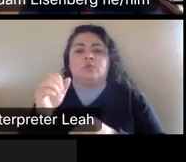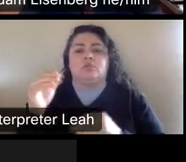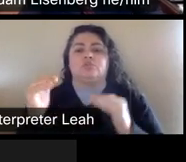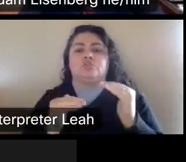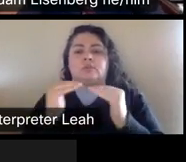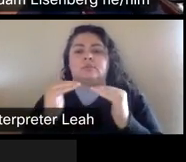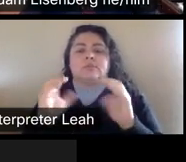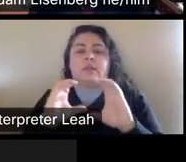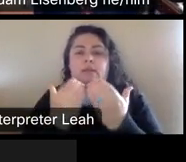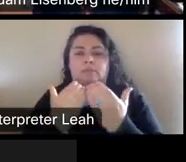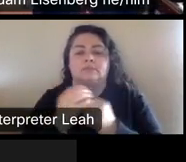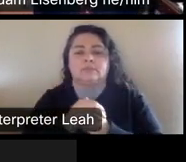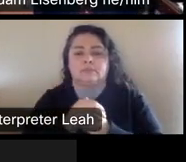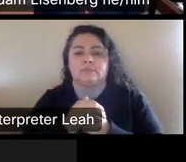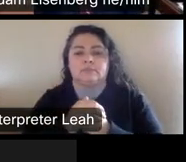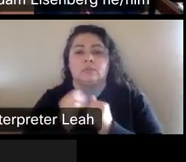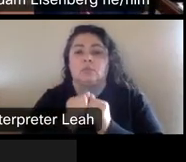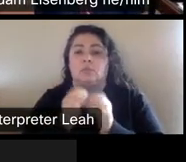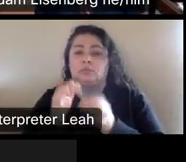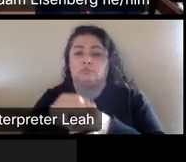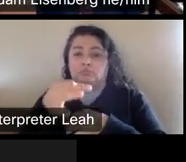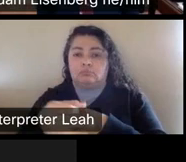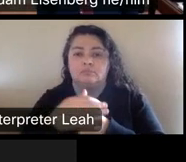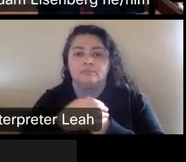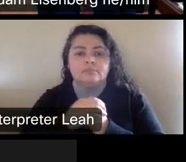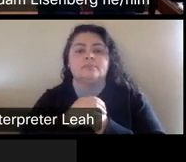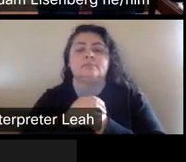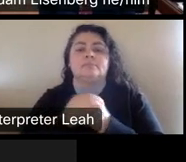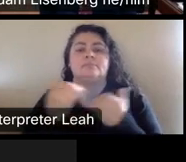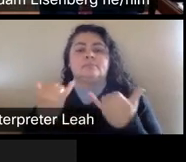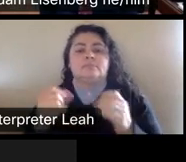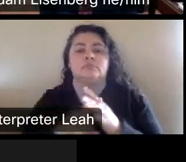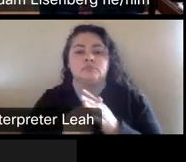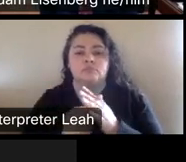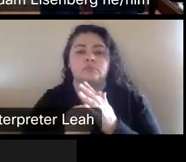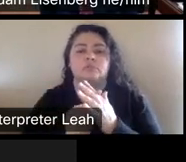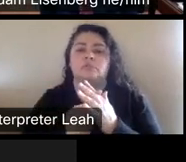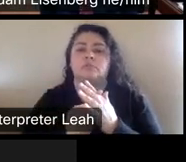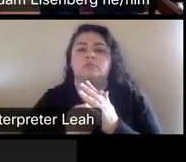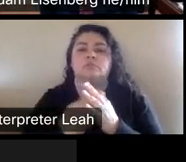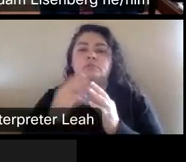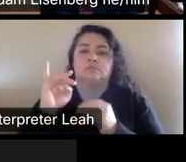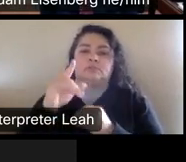So, without further ado, we're going to jump right in to michelle's presentation.